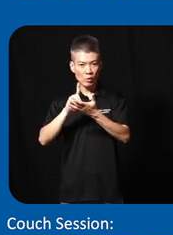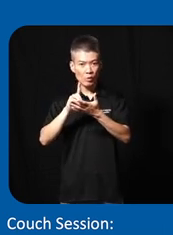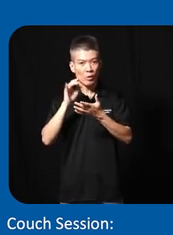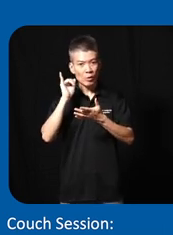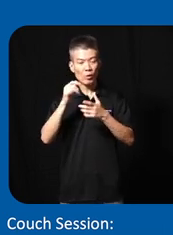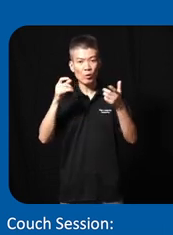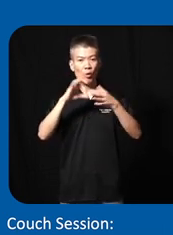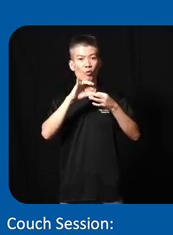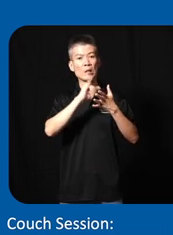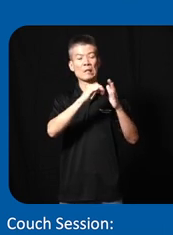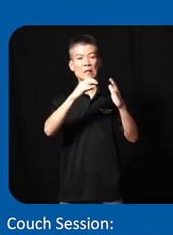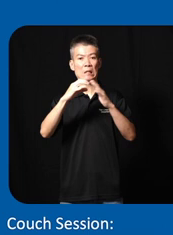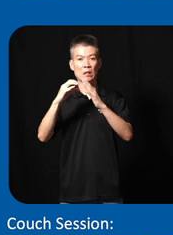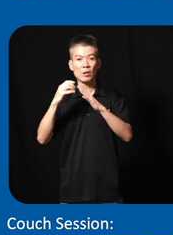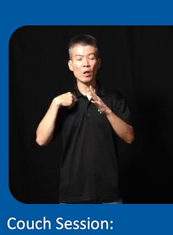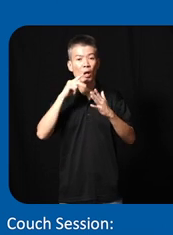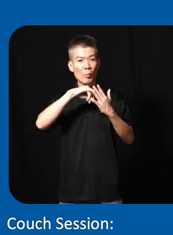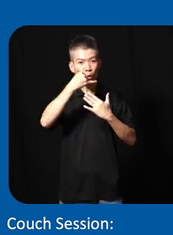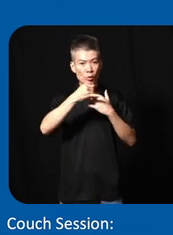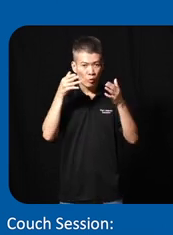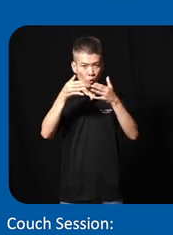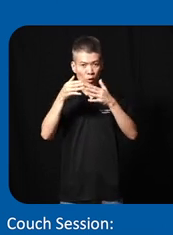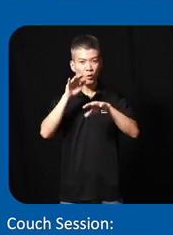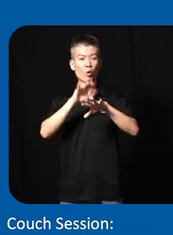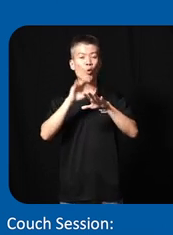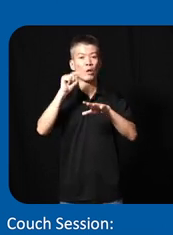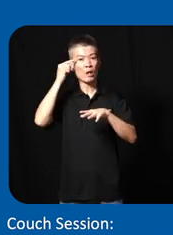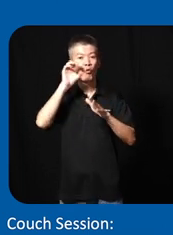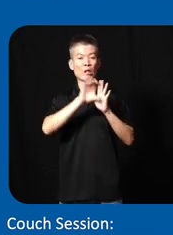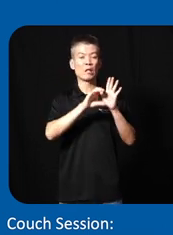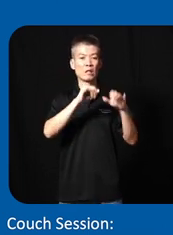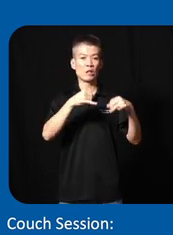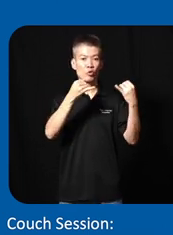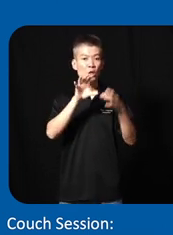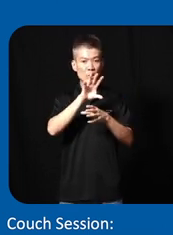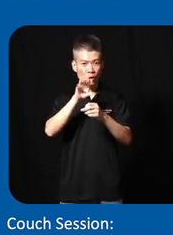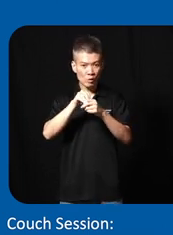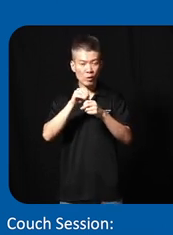of the cities and our project focuses around governance issue inclusivity and also climate